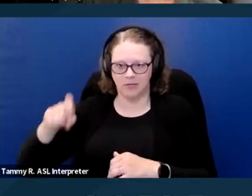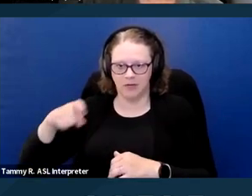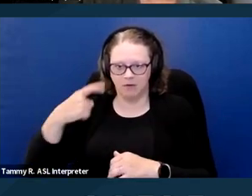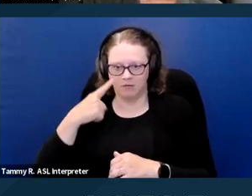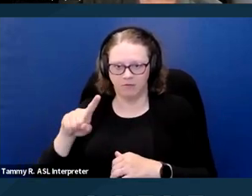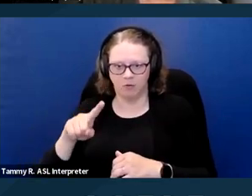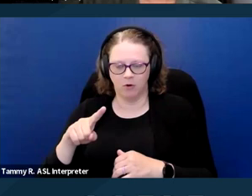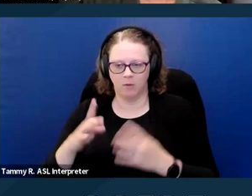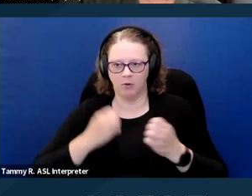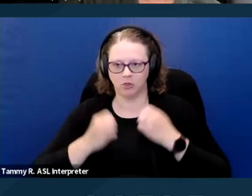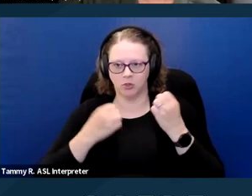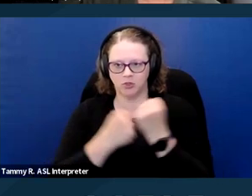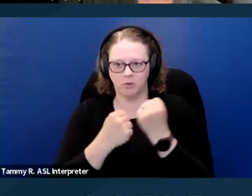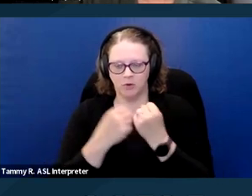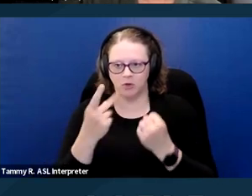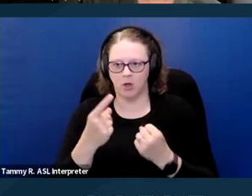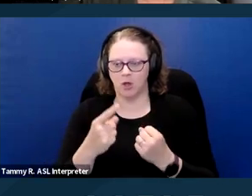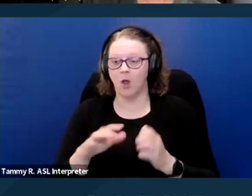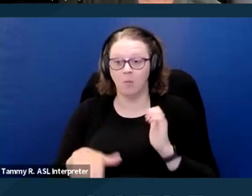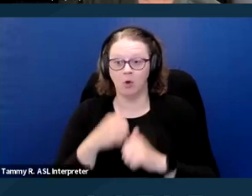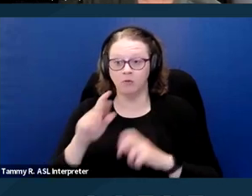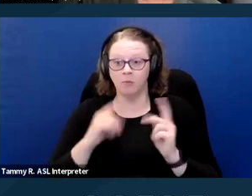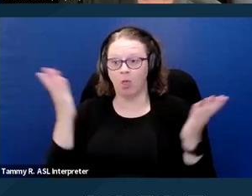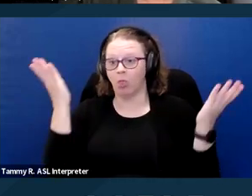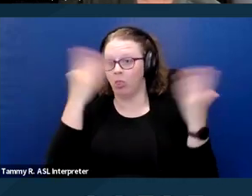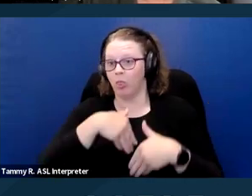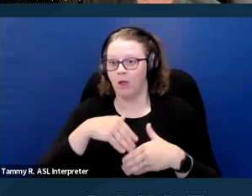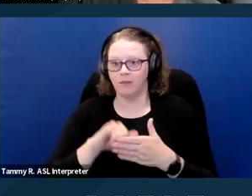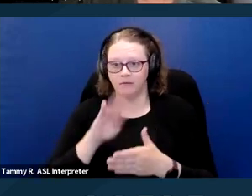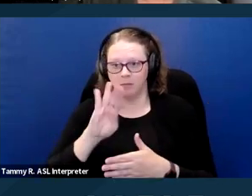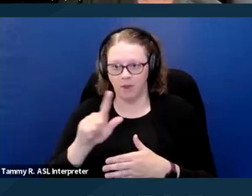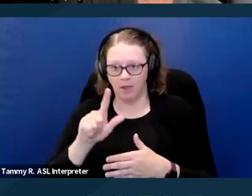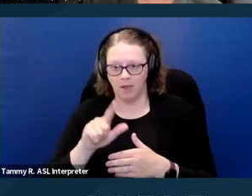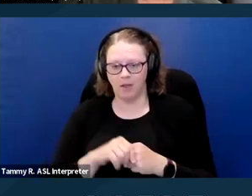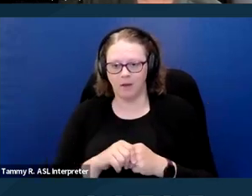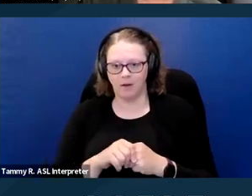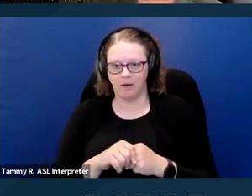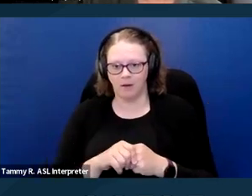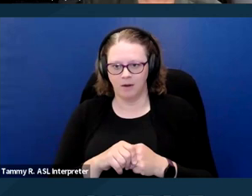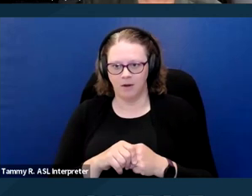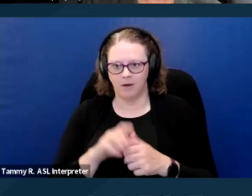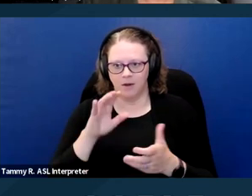everybody's radar. It was coming from a place of businesses wanting